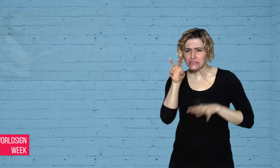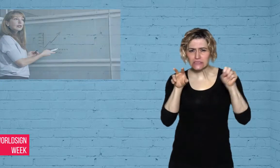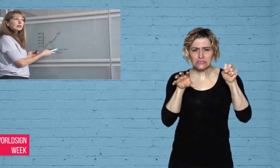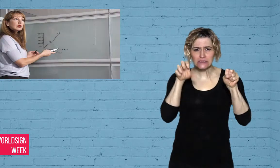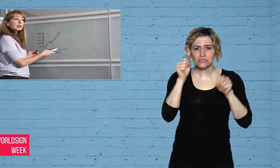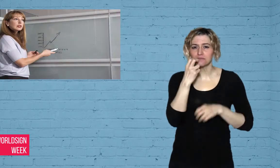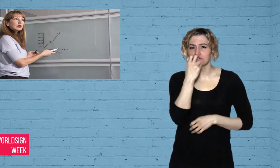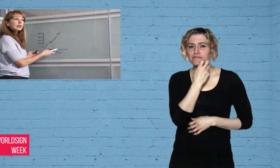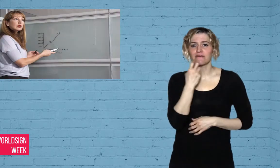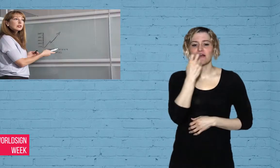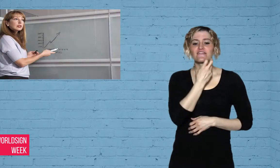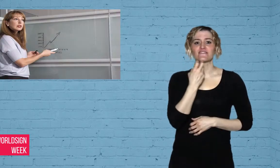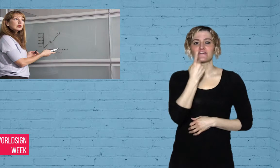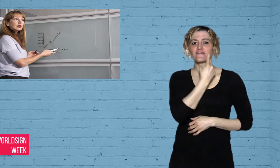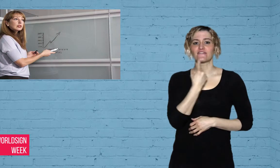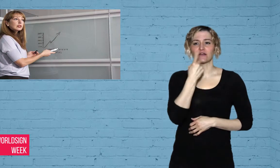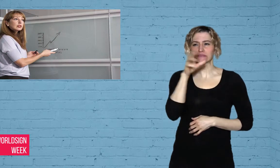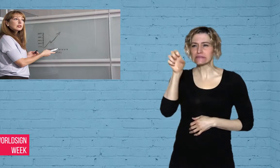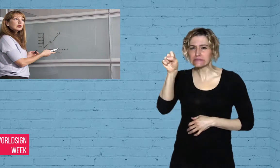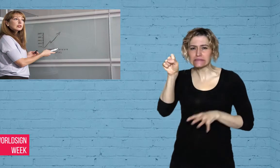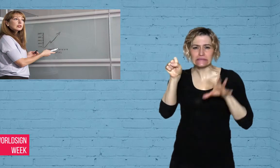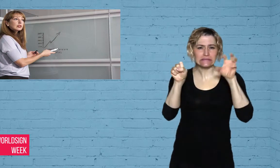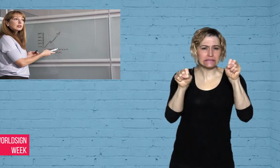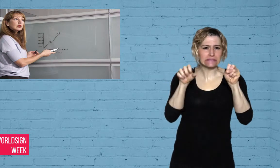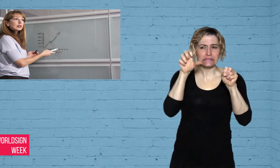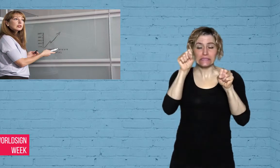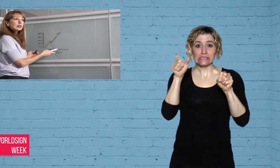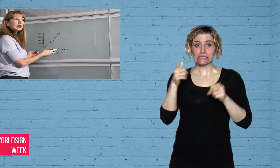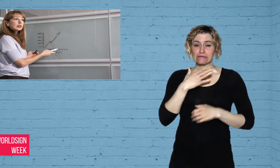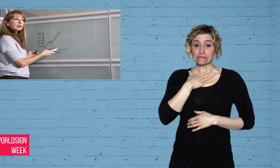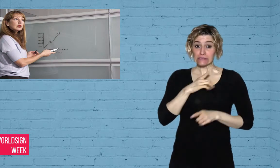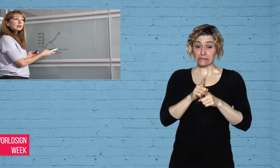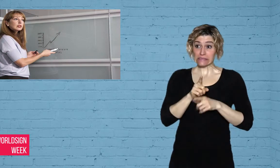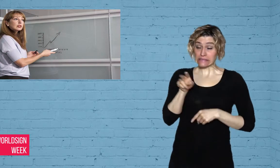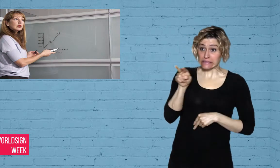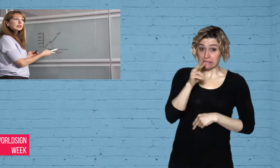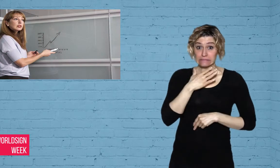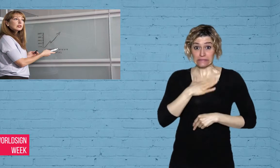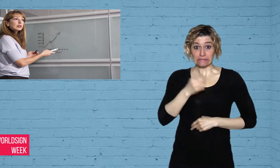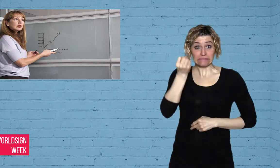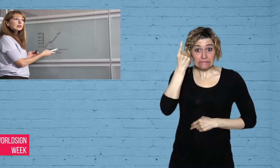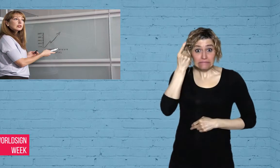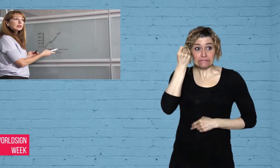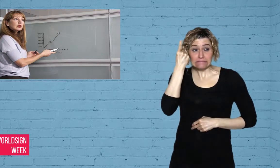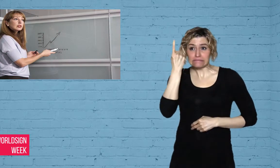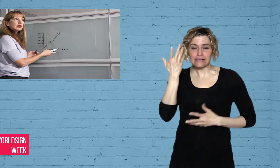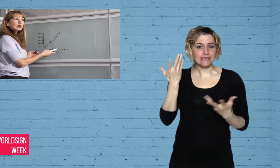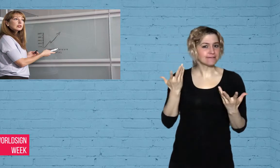education, it is still a struggle.